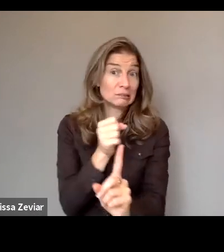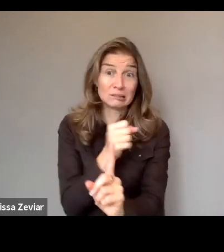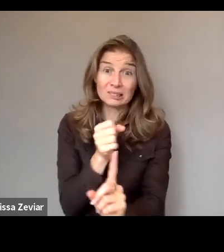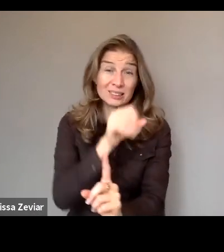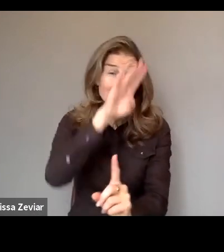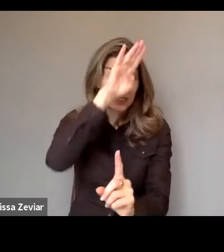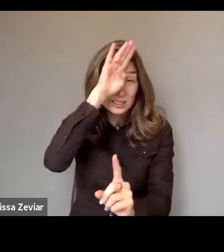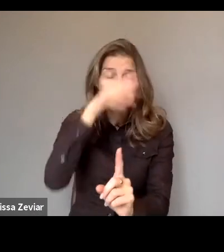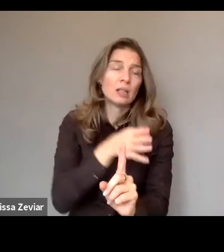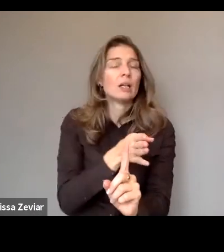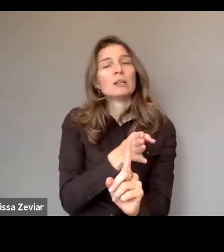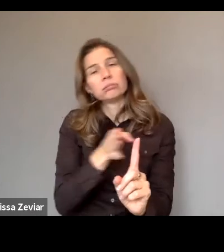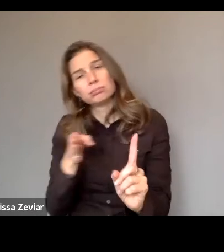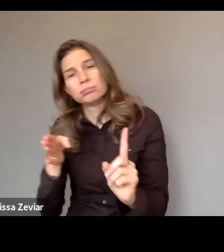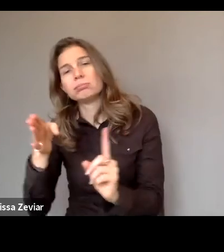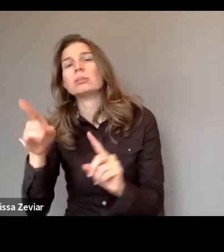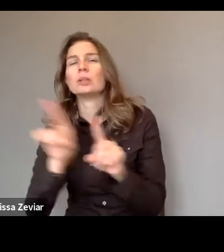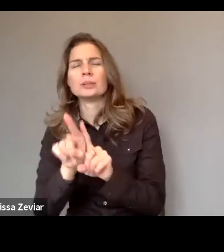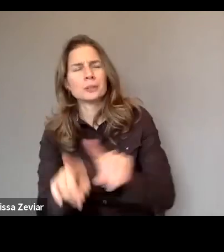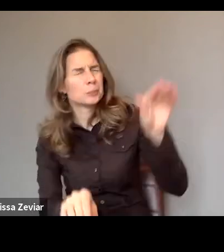to take this alternative route ASAP.